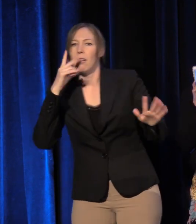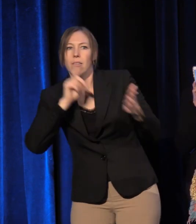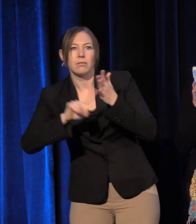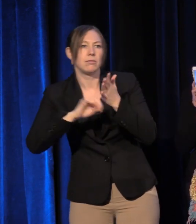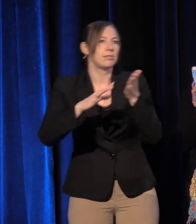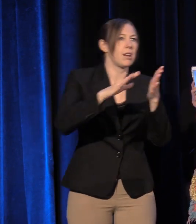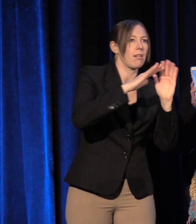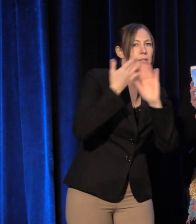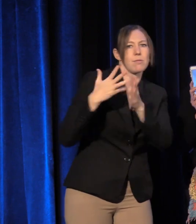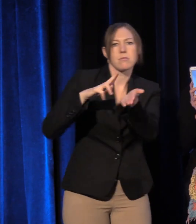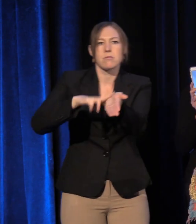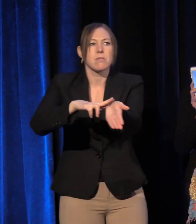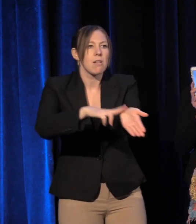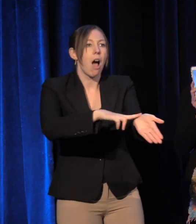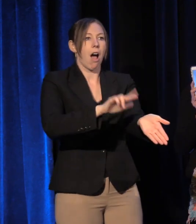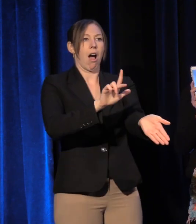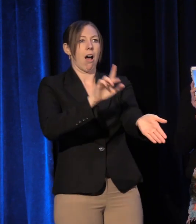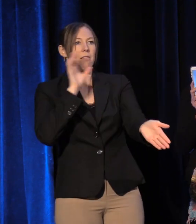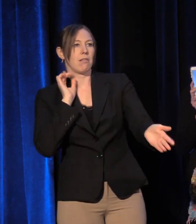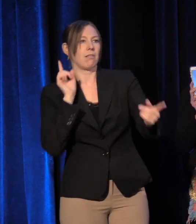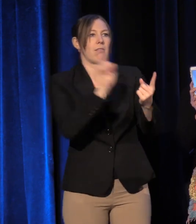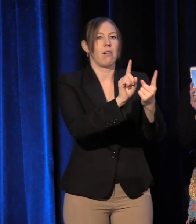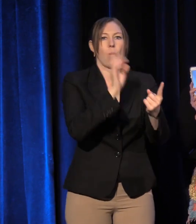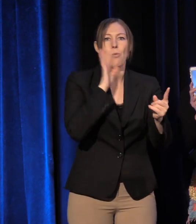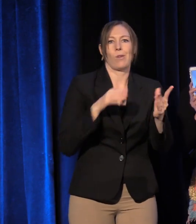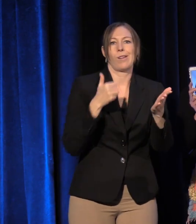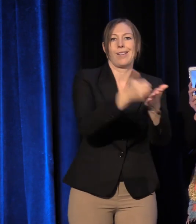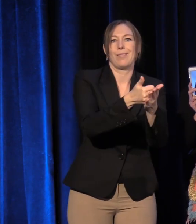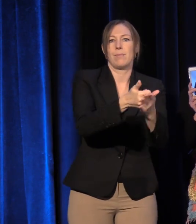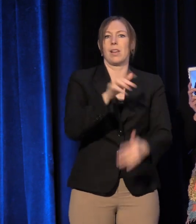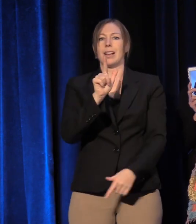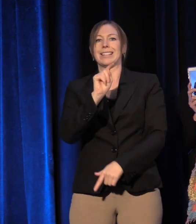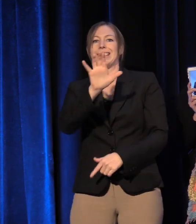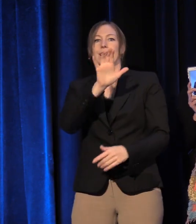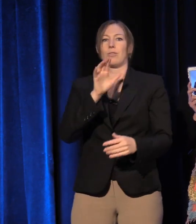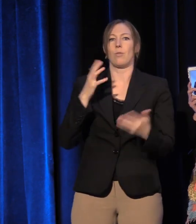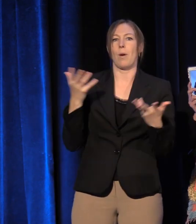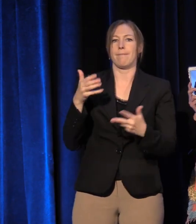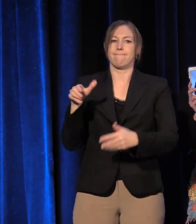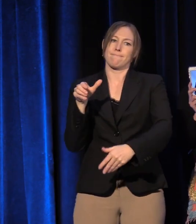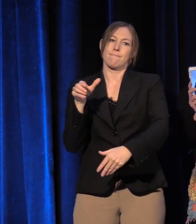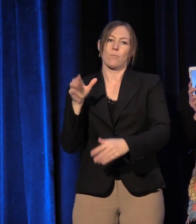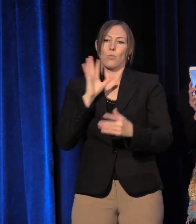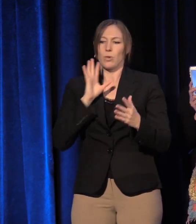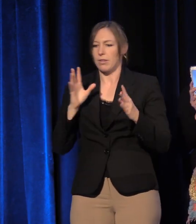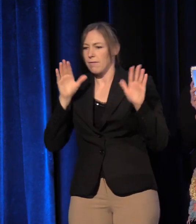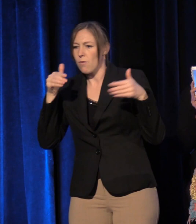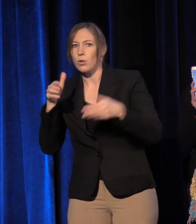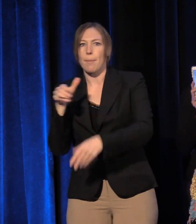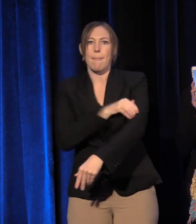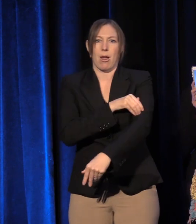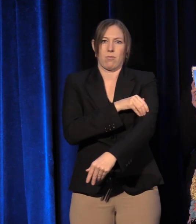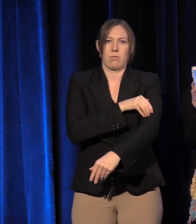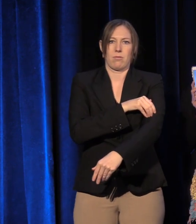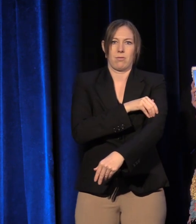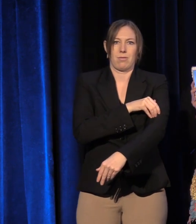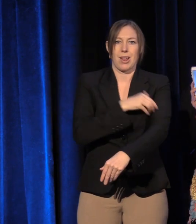The LTC speaks truth to power. What we do isn’t easy. We disagree, often.